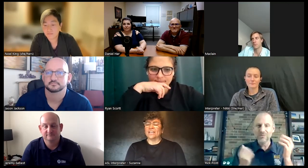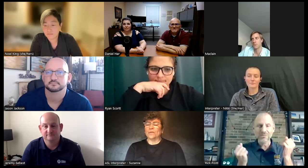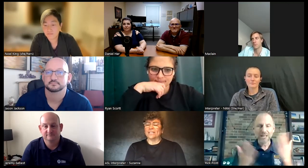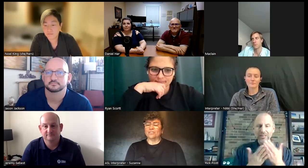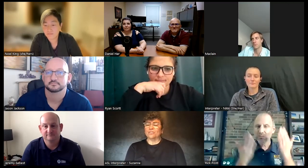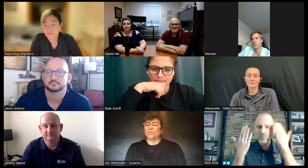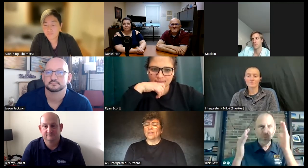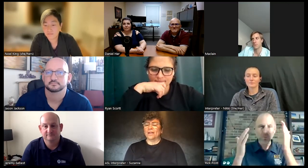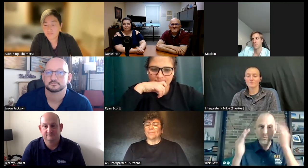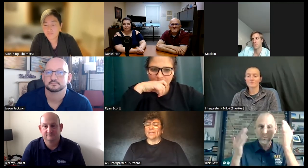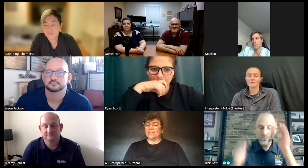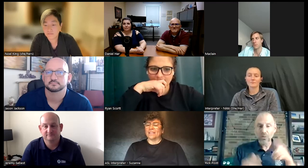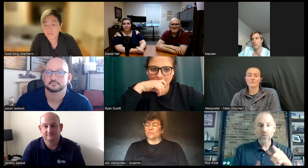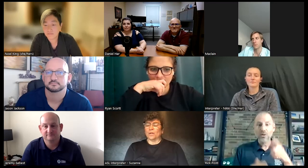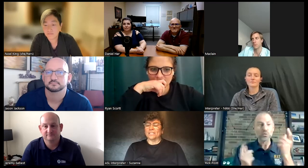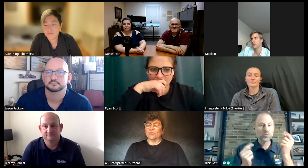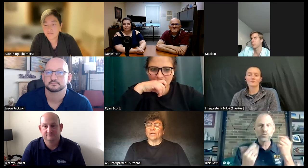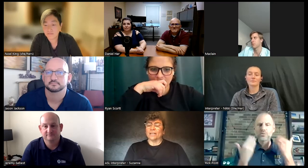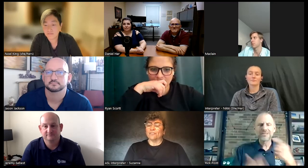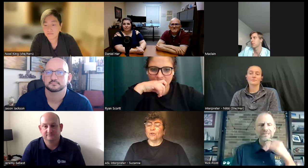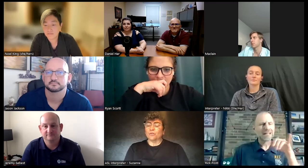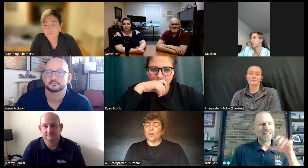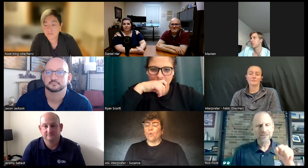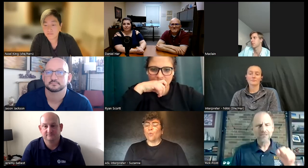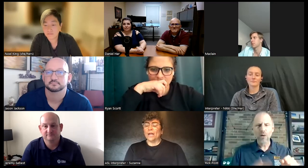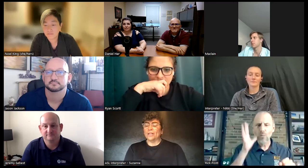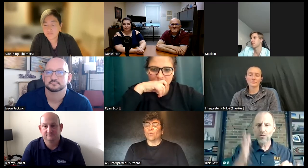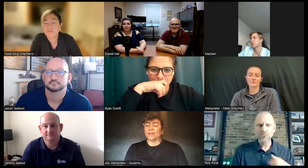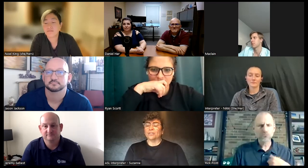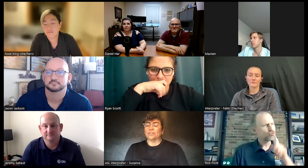we can do because as well as everybody if you don't know what you want to do